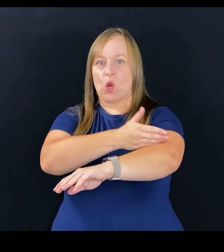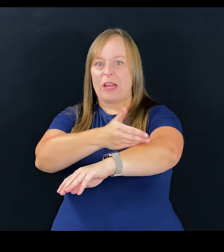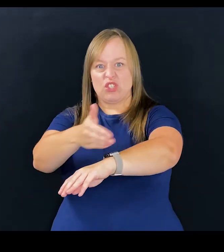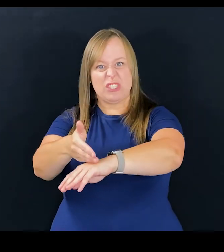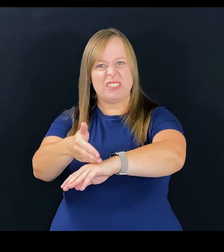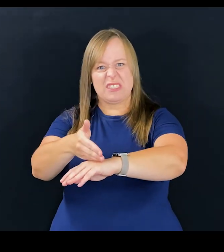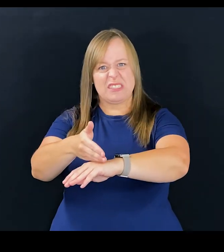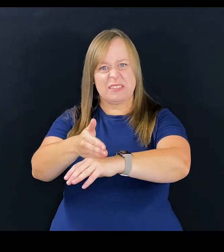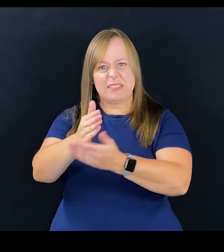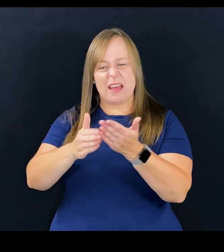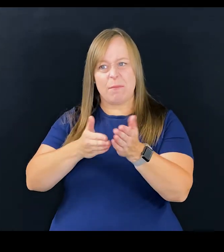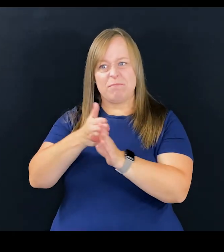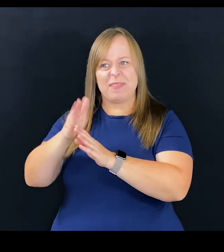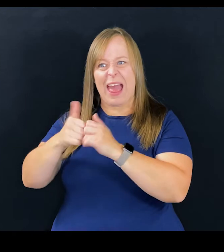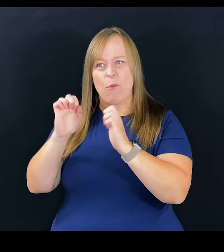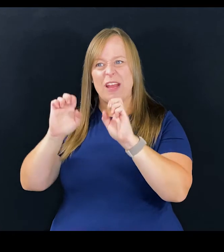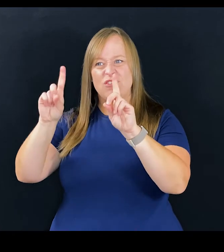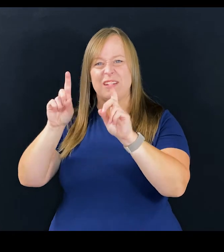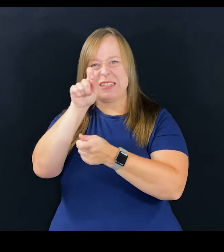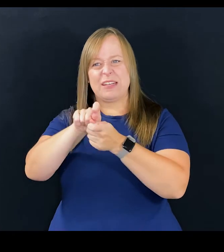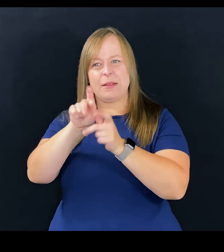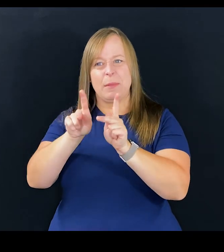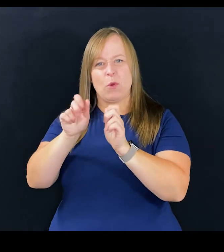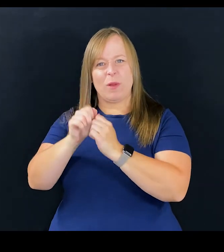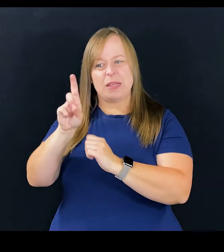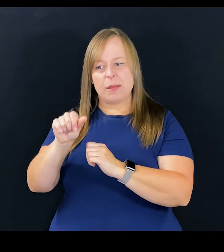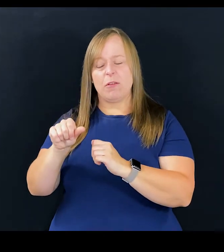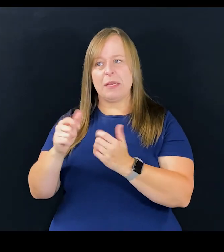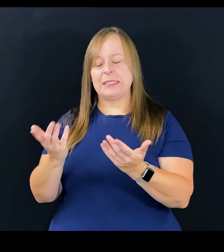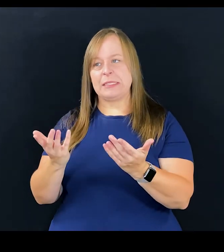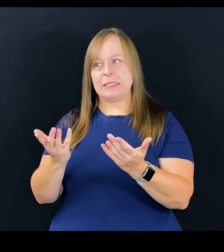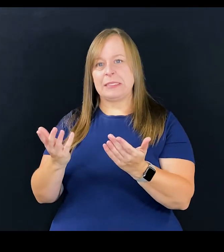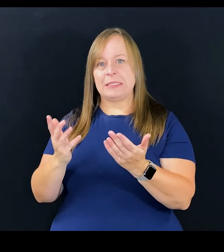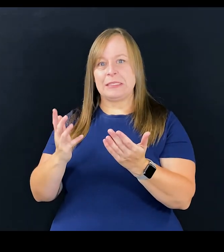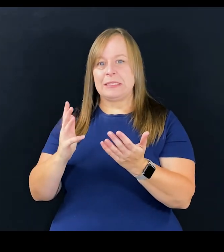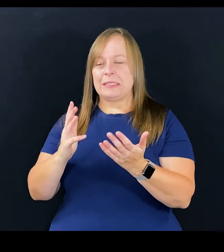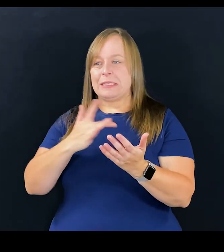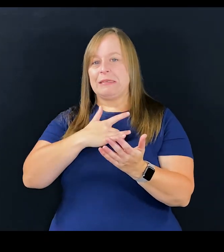in certain aspects of how we're educating certain people with disability. And it pains me.